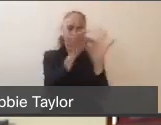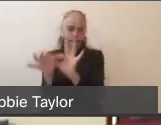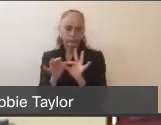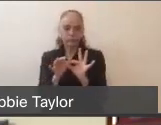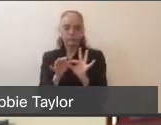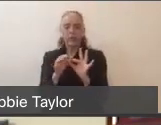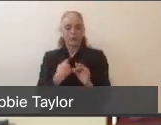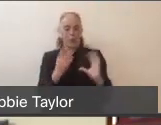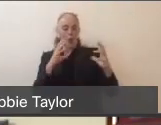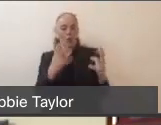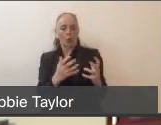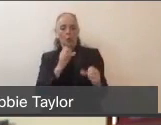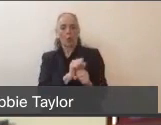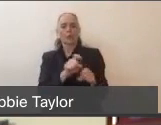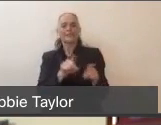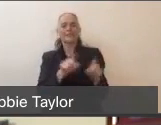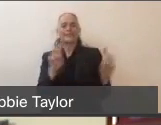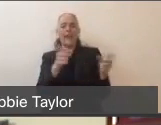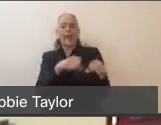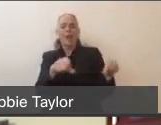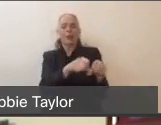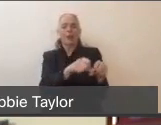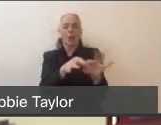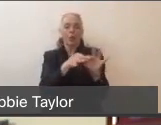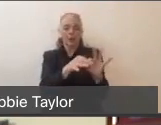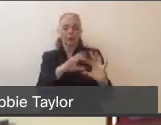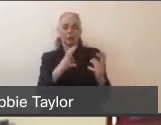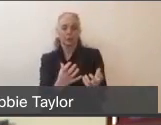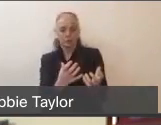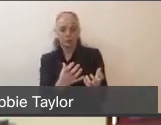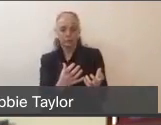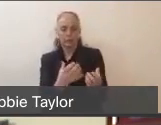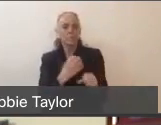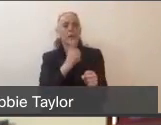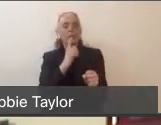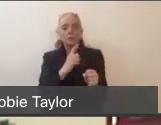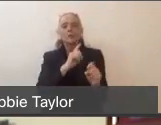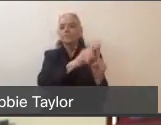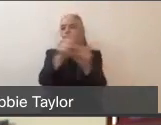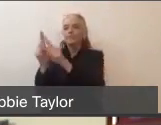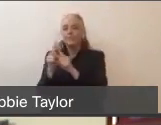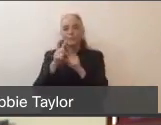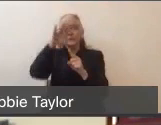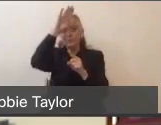as an area coordination group, and we are making sure that all the fire agencies are responding in the consistent model,